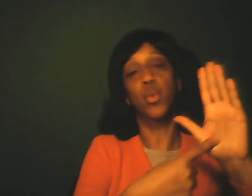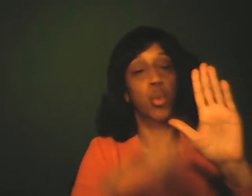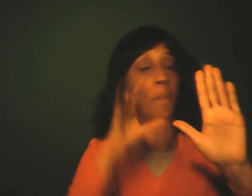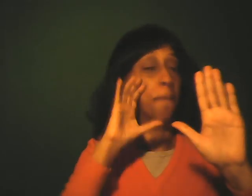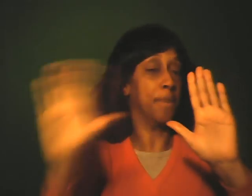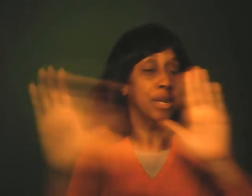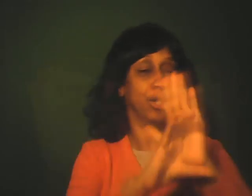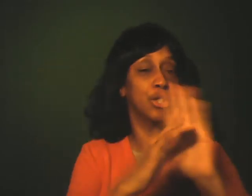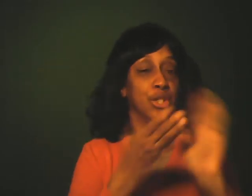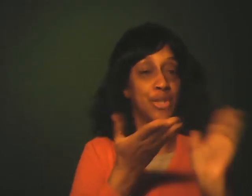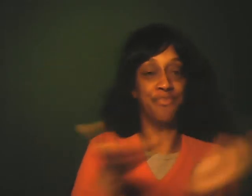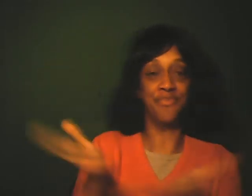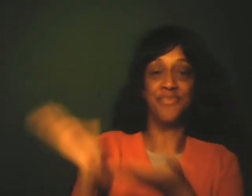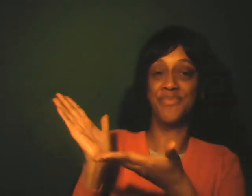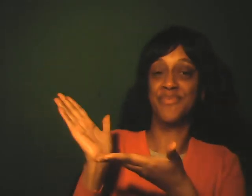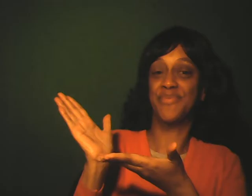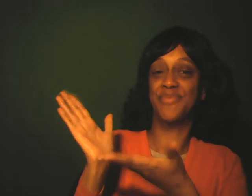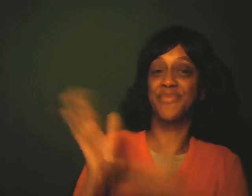some pictures displaying.